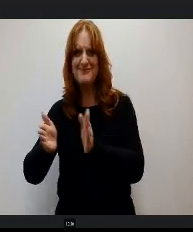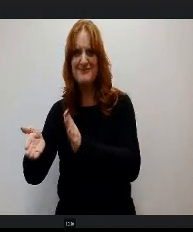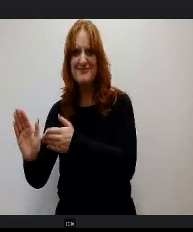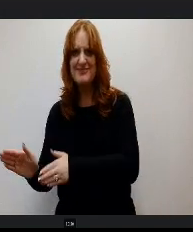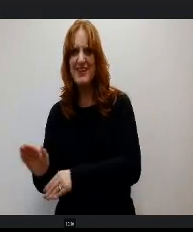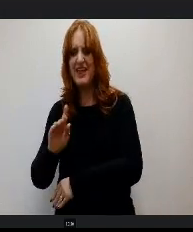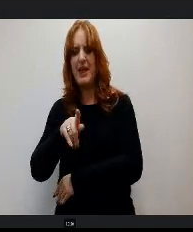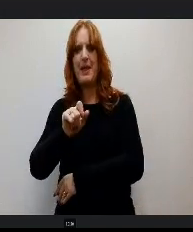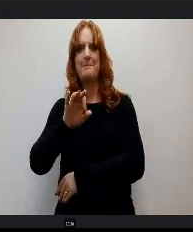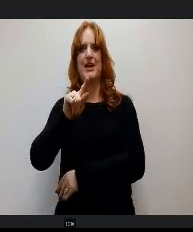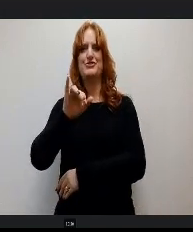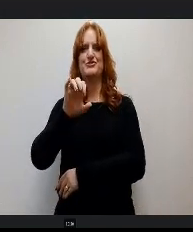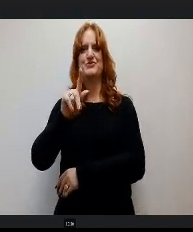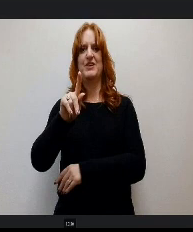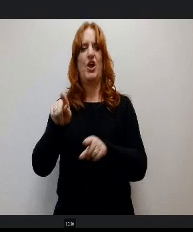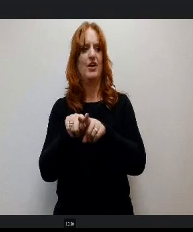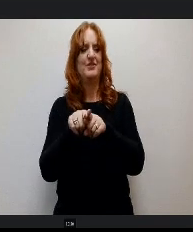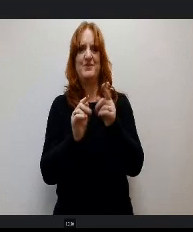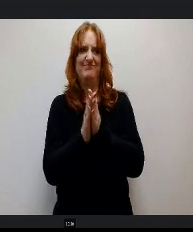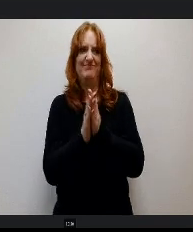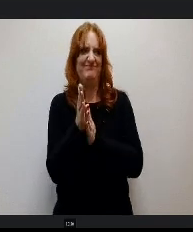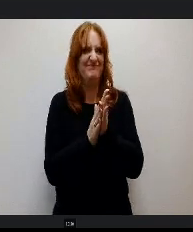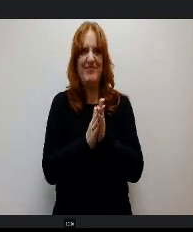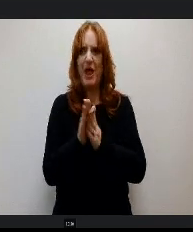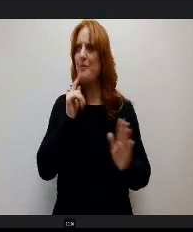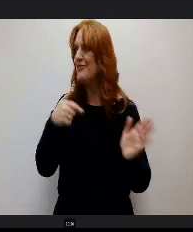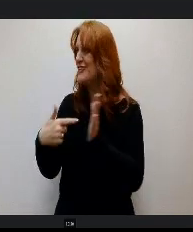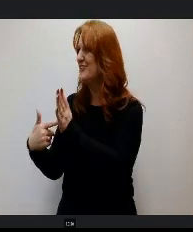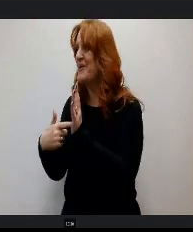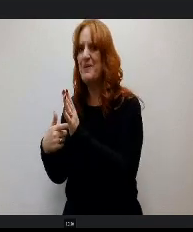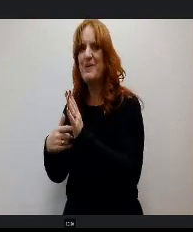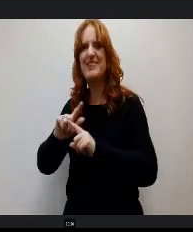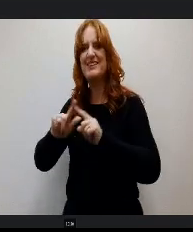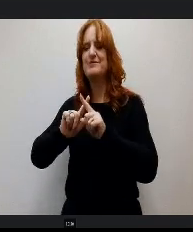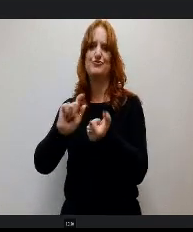enthusiastic about the warehouse and was showing me some of the other changes that they t to do. So we'll have to take.